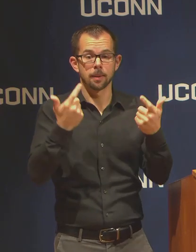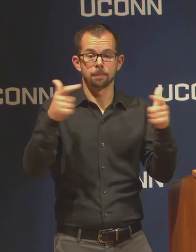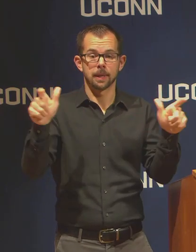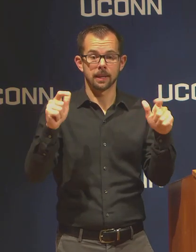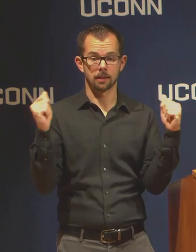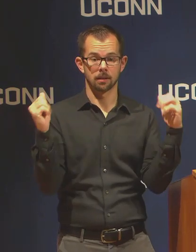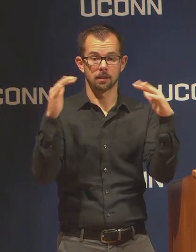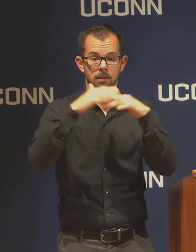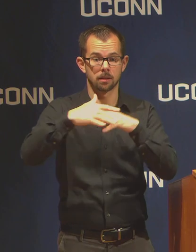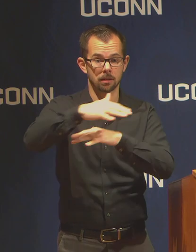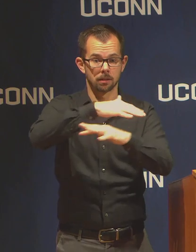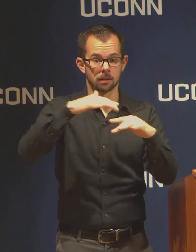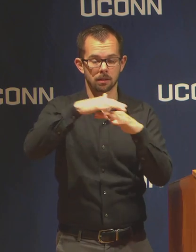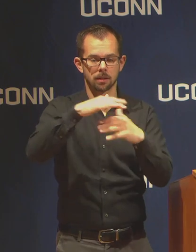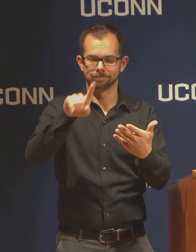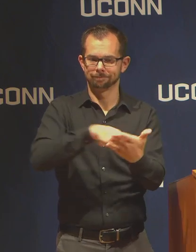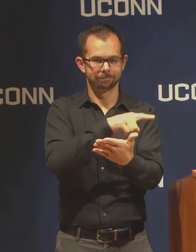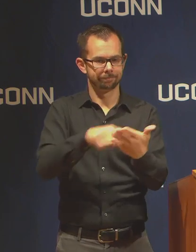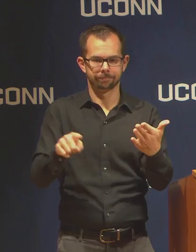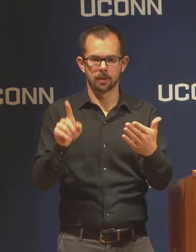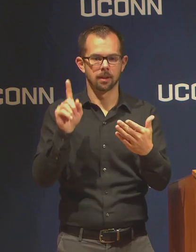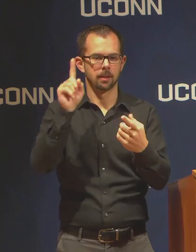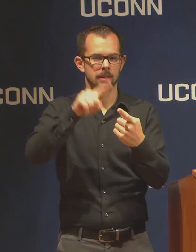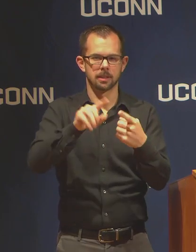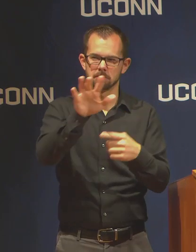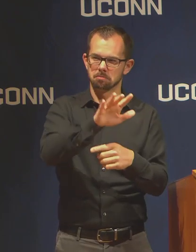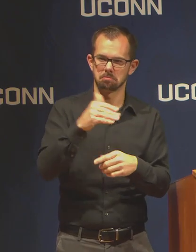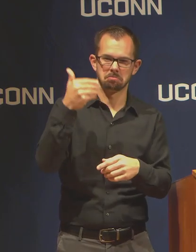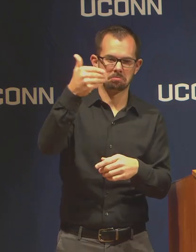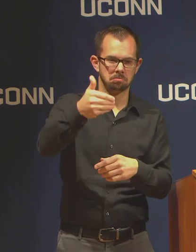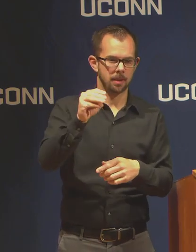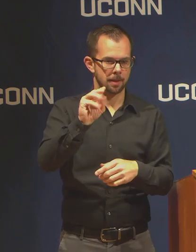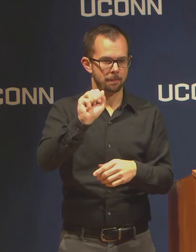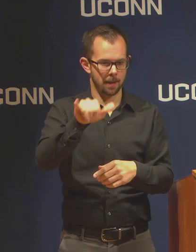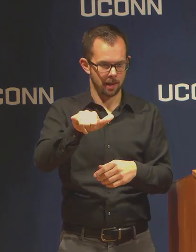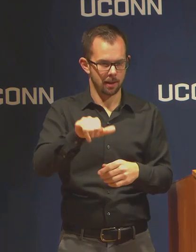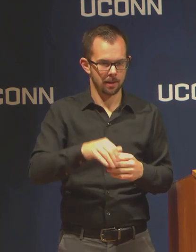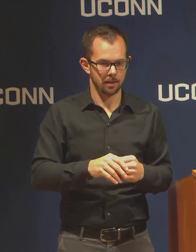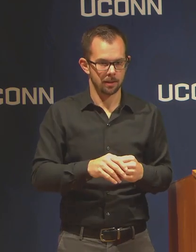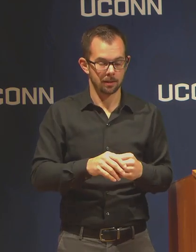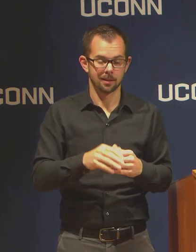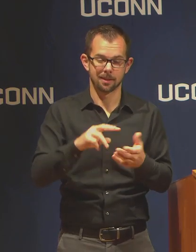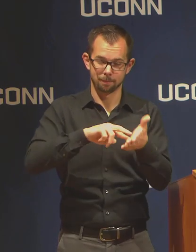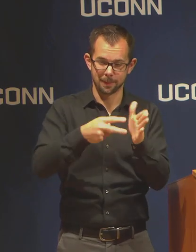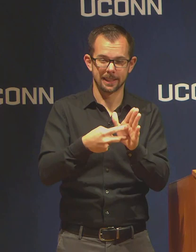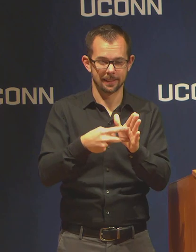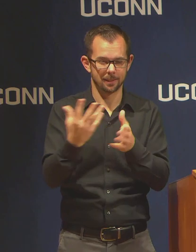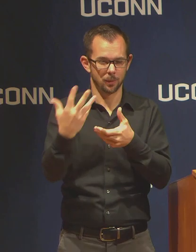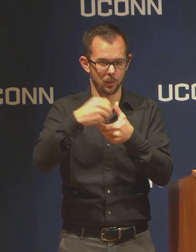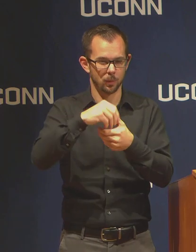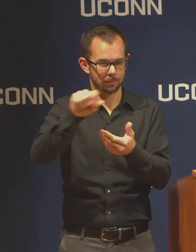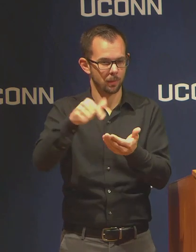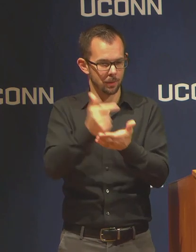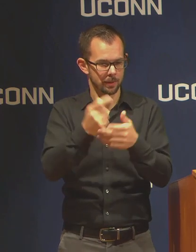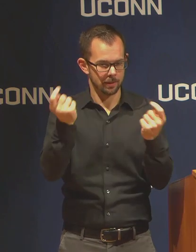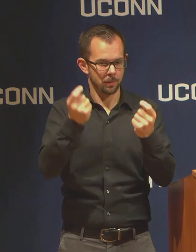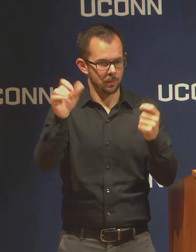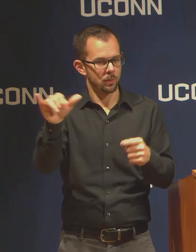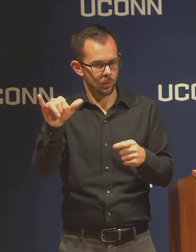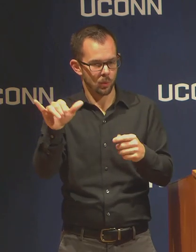which extends past graduation. So, the first thing is we will